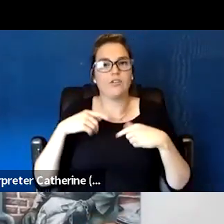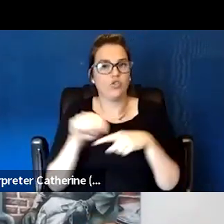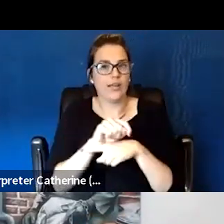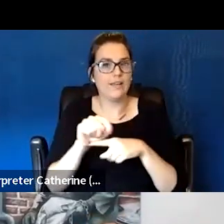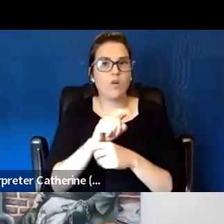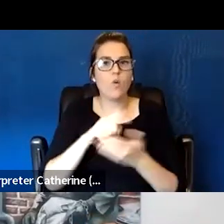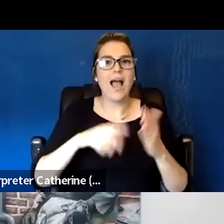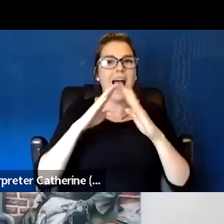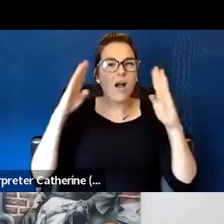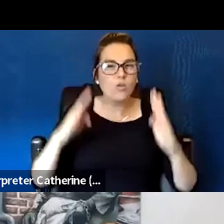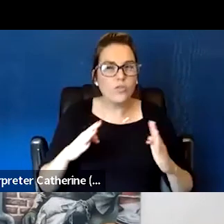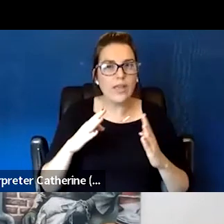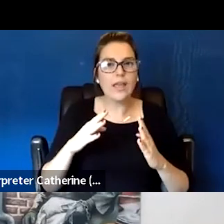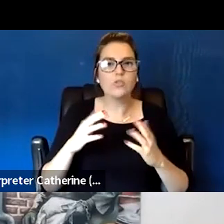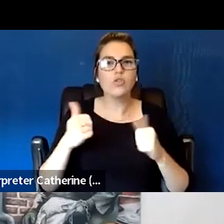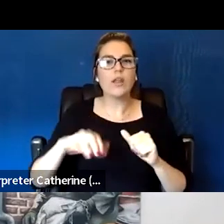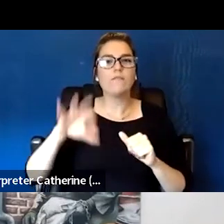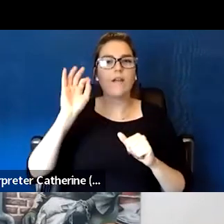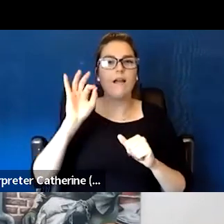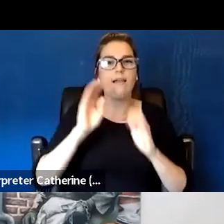the model of Housing First as well.